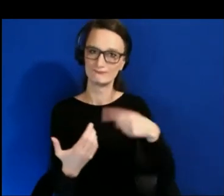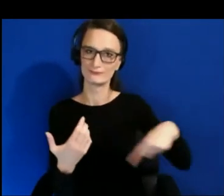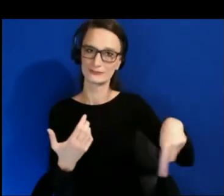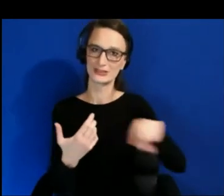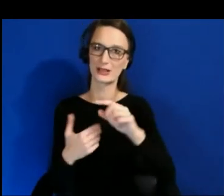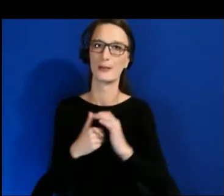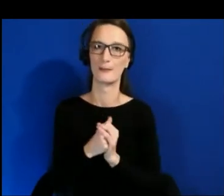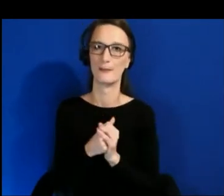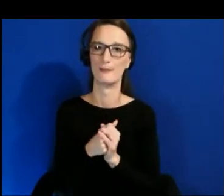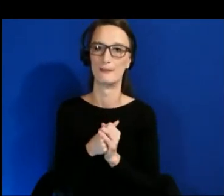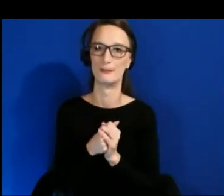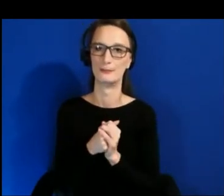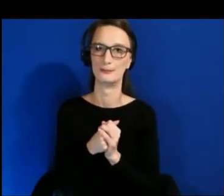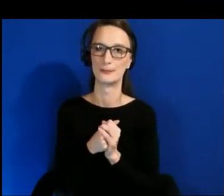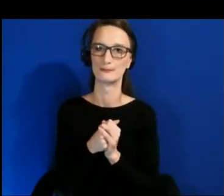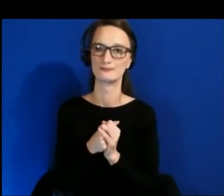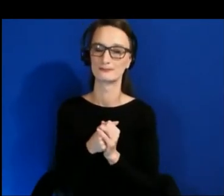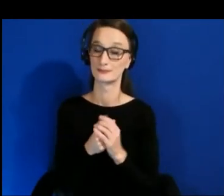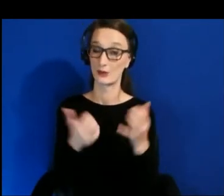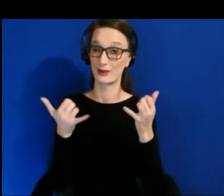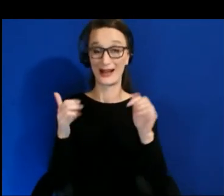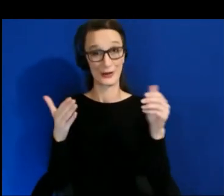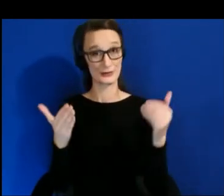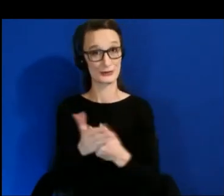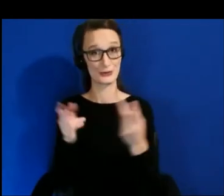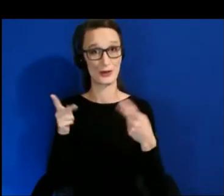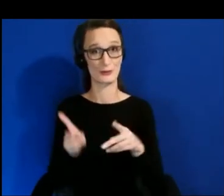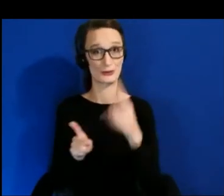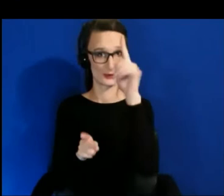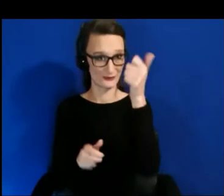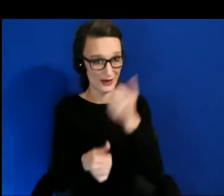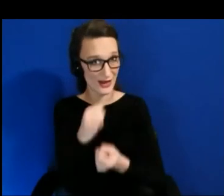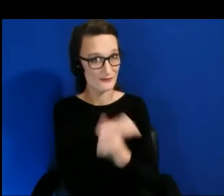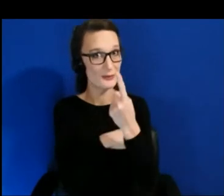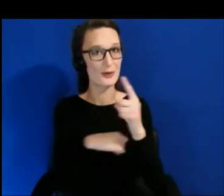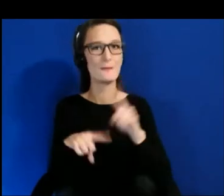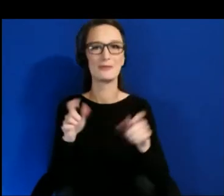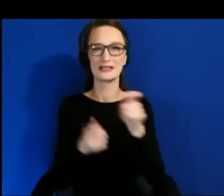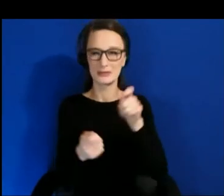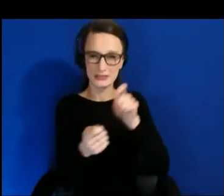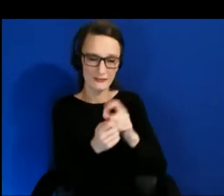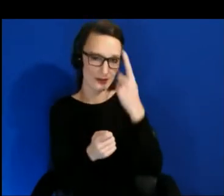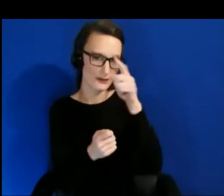It is a new opportunity for everyone, but specifically for people with disabilities.